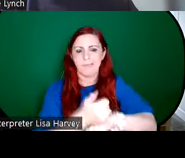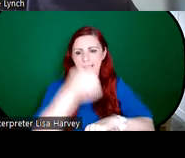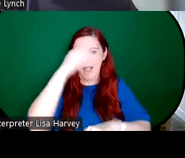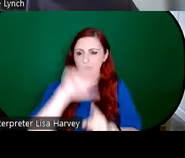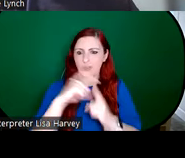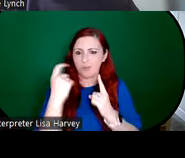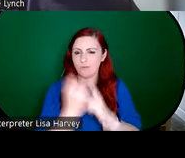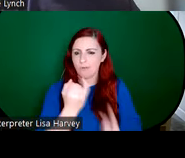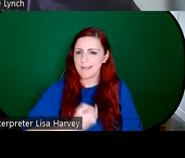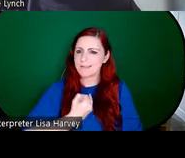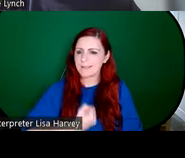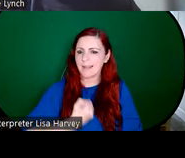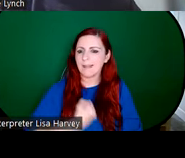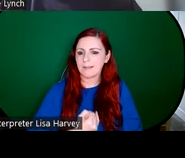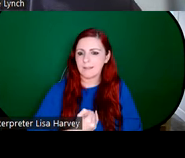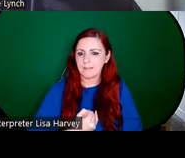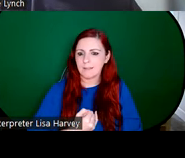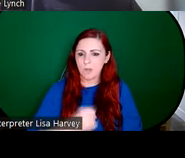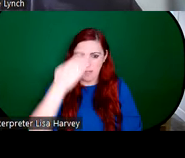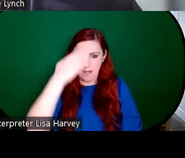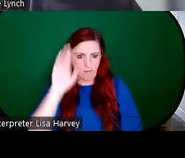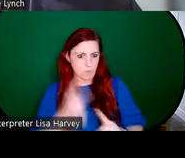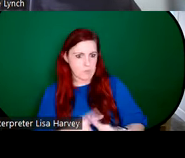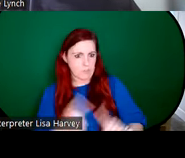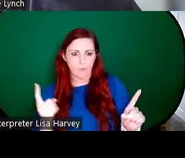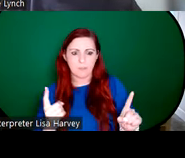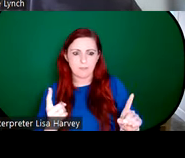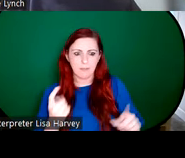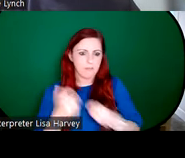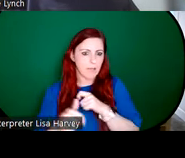identity, again, that Ireland was different than Britain and it had its own